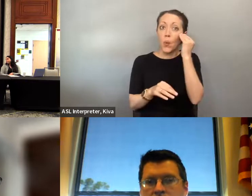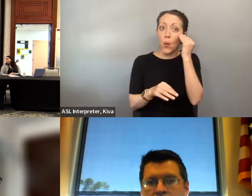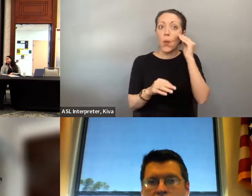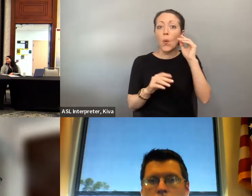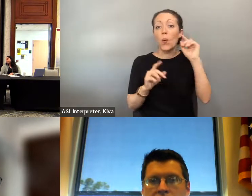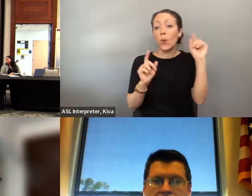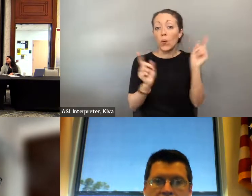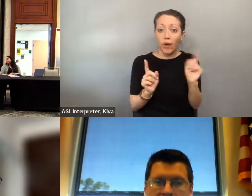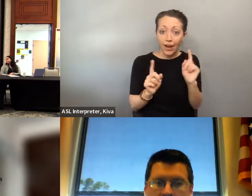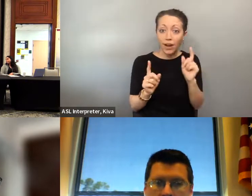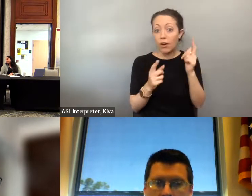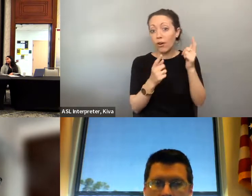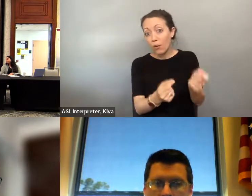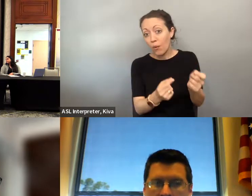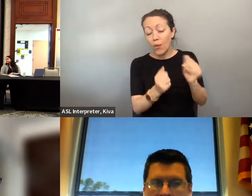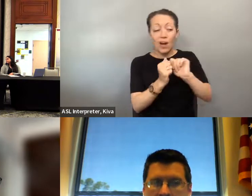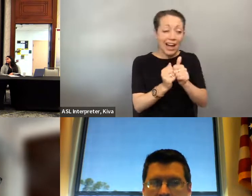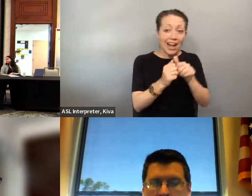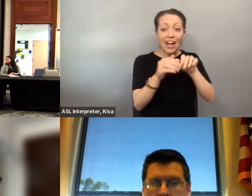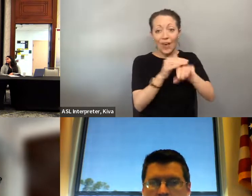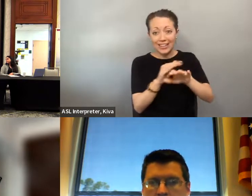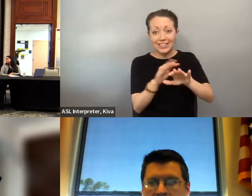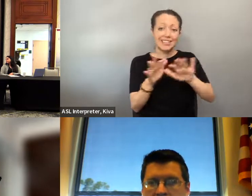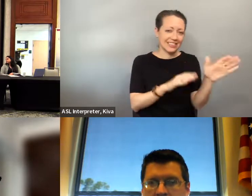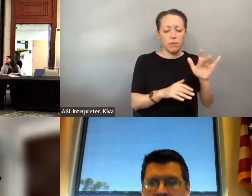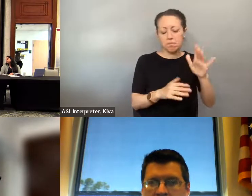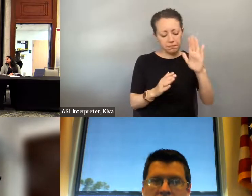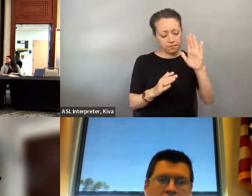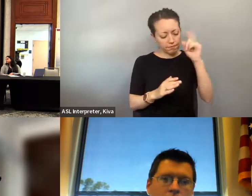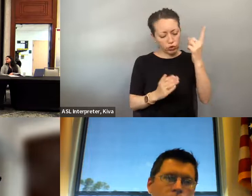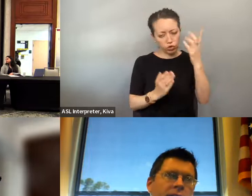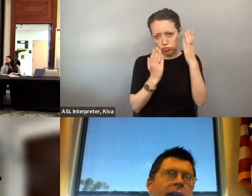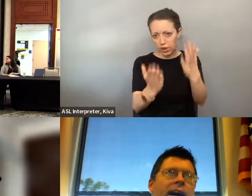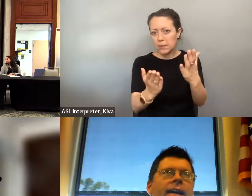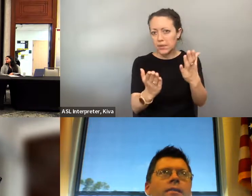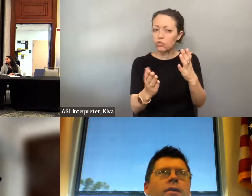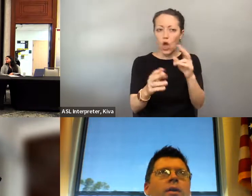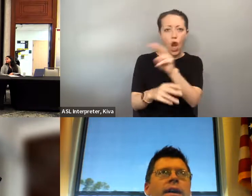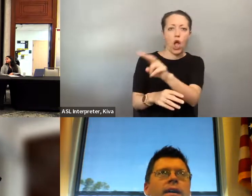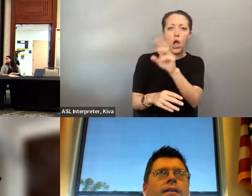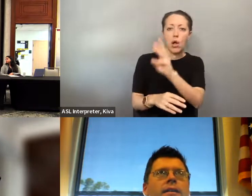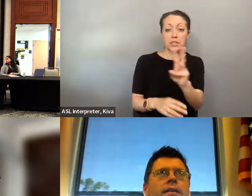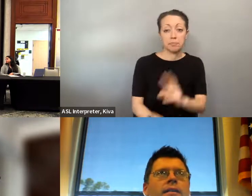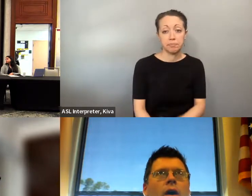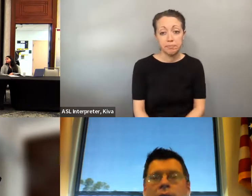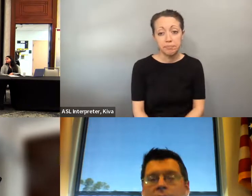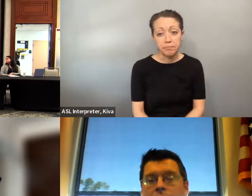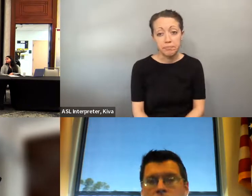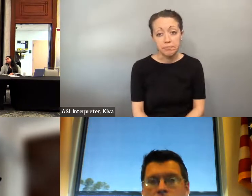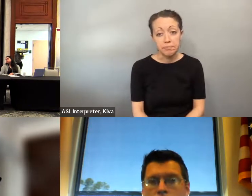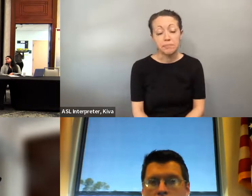transit that would be available, you know, in terms of knowing where your polling place is and how you can be visits cause They may have various types of options, para transit, and maybe even public transit that would be available, you know, in terms of knowing where you're pulling places, and how you can be able to arrange that So that would be my my first roundation.